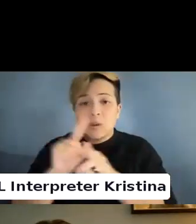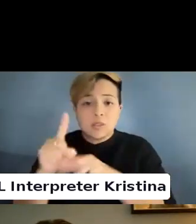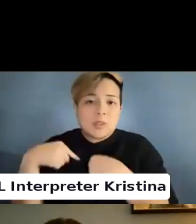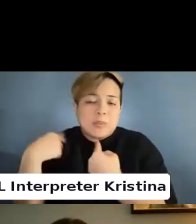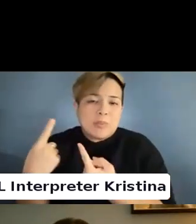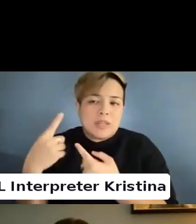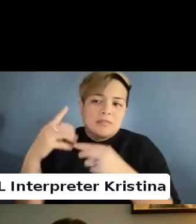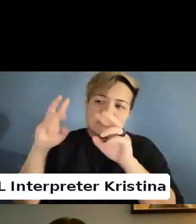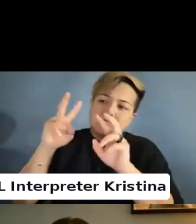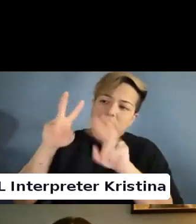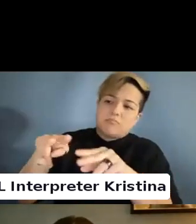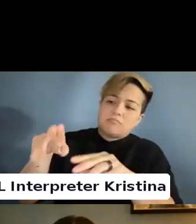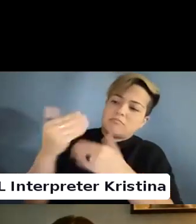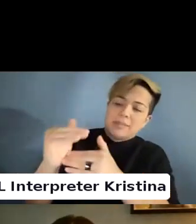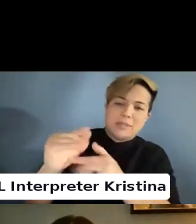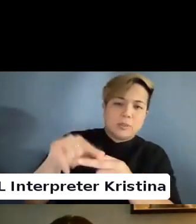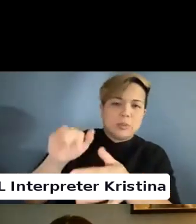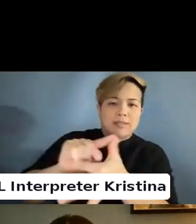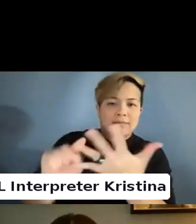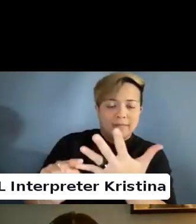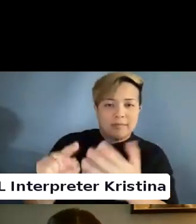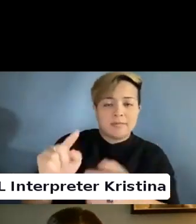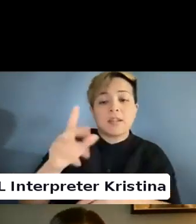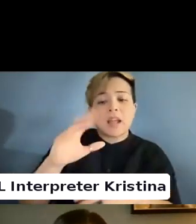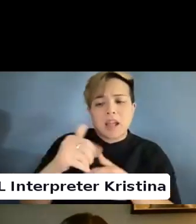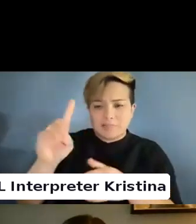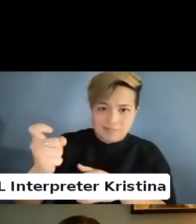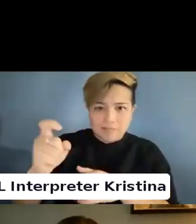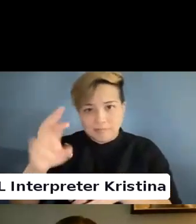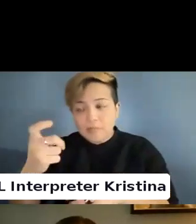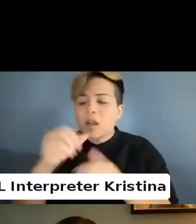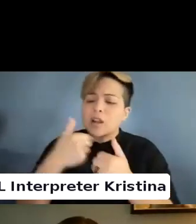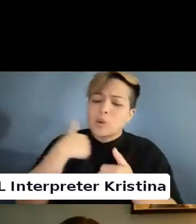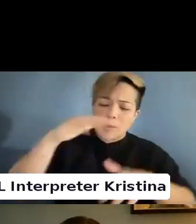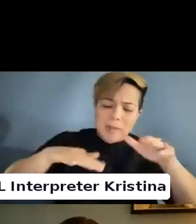How do we balance the need for legal support to things like the Americans with disabilities